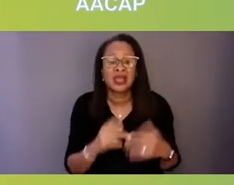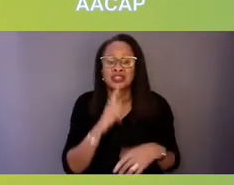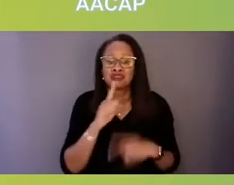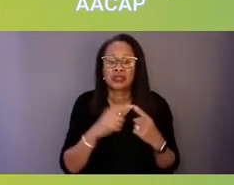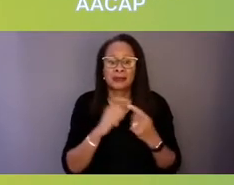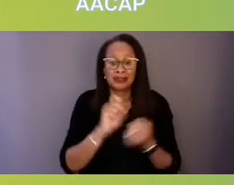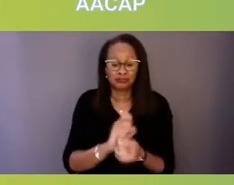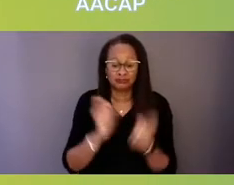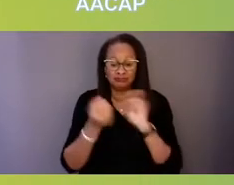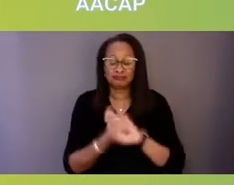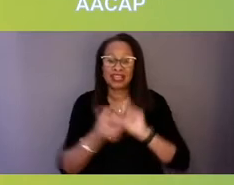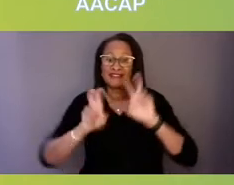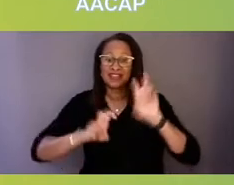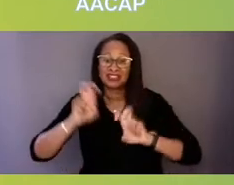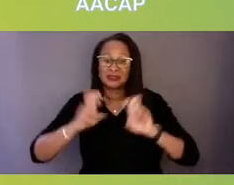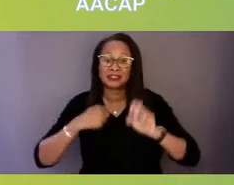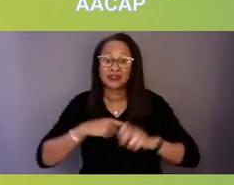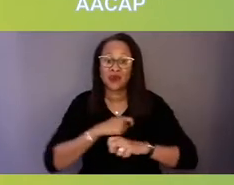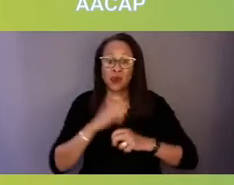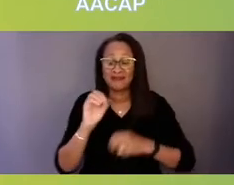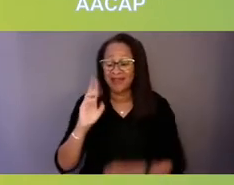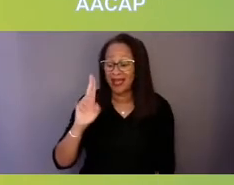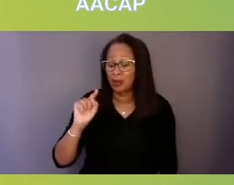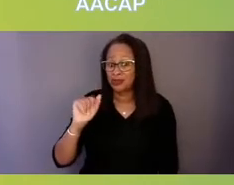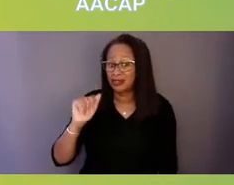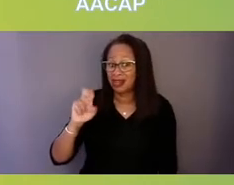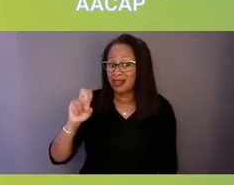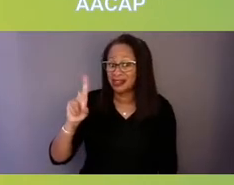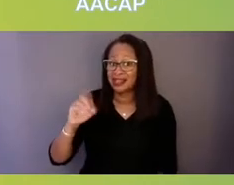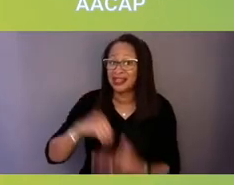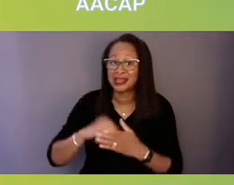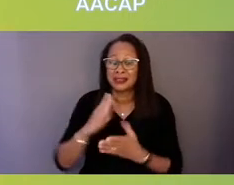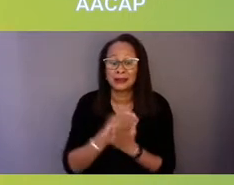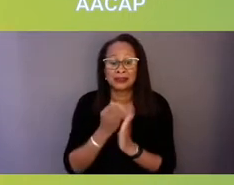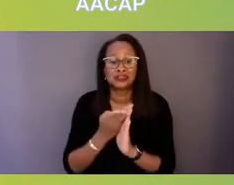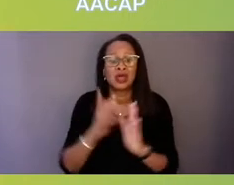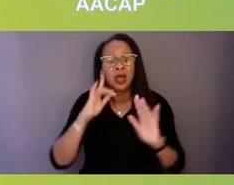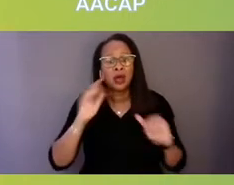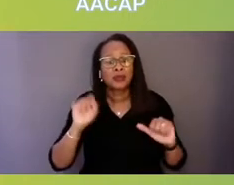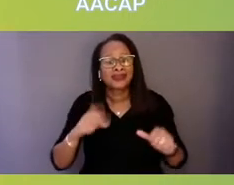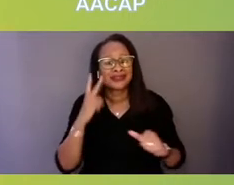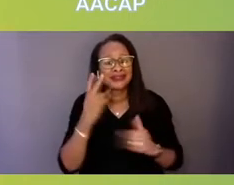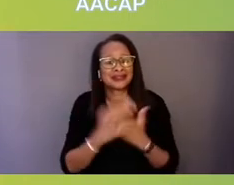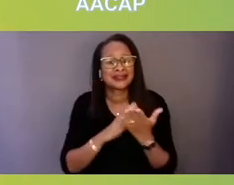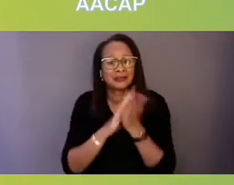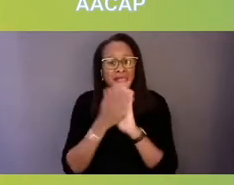that we have outlined in the budget and hoping that we can see some of those become real in policy